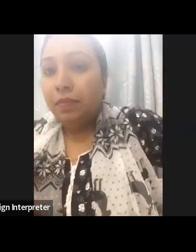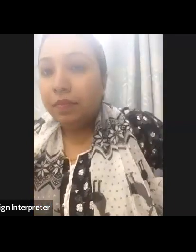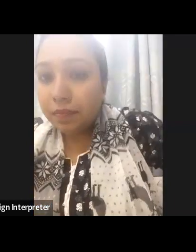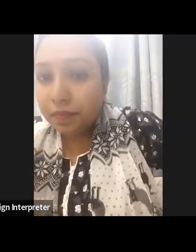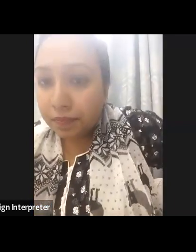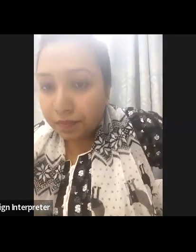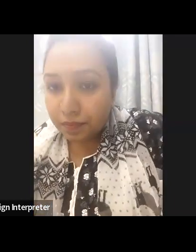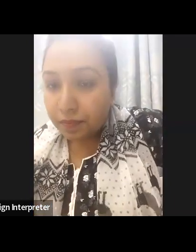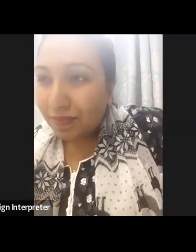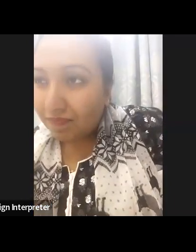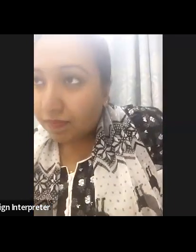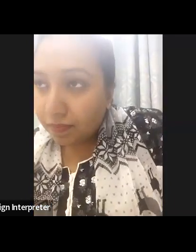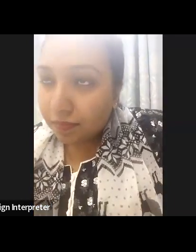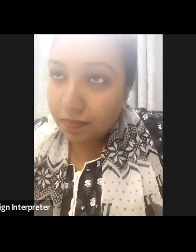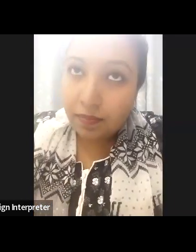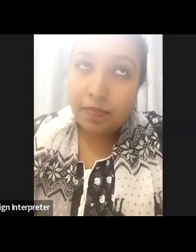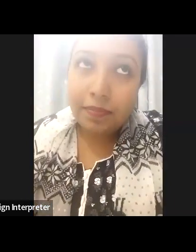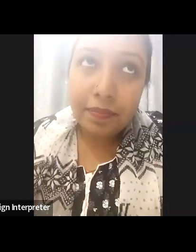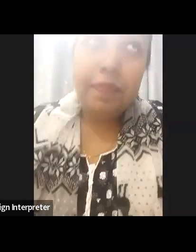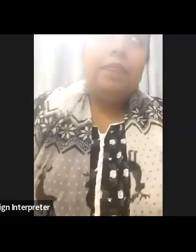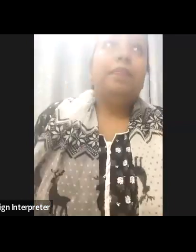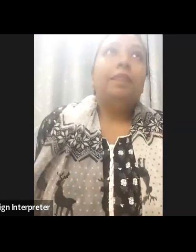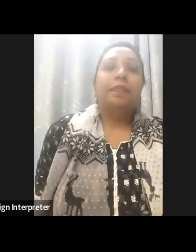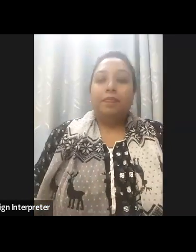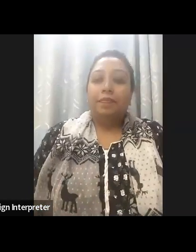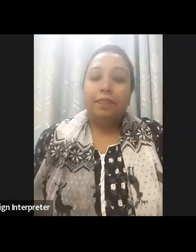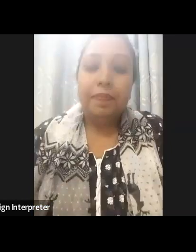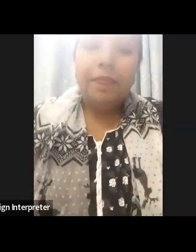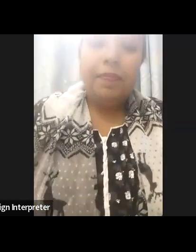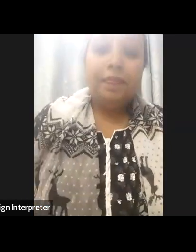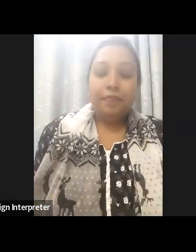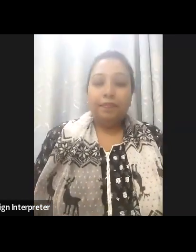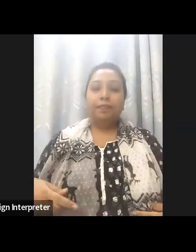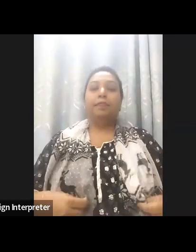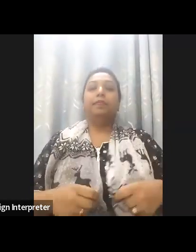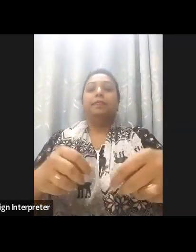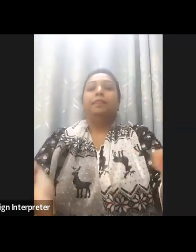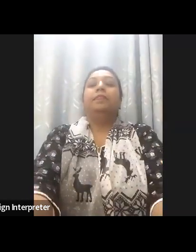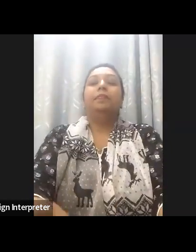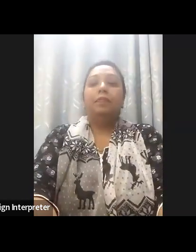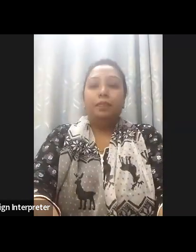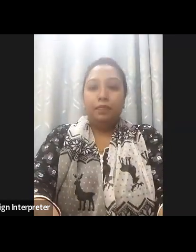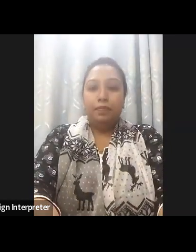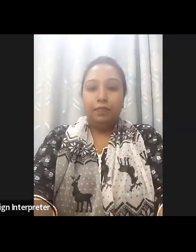Technical Resources or Professional Resources for people interested in digital accessibility